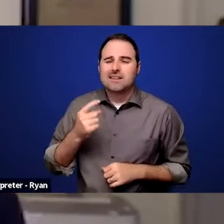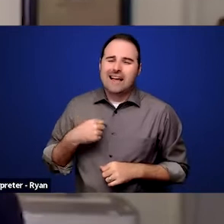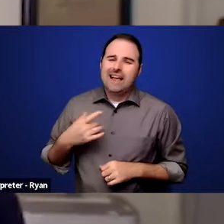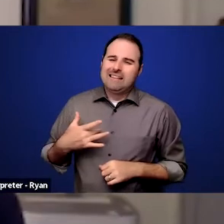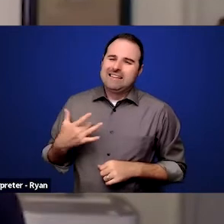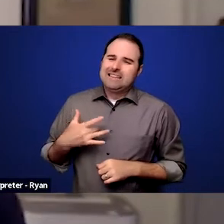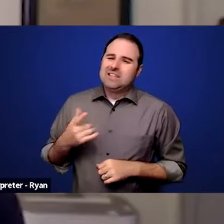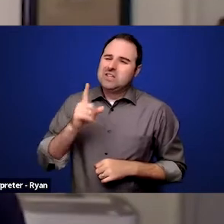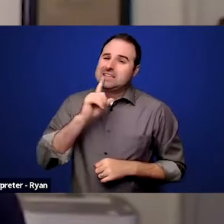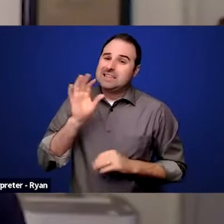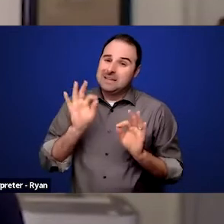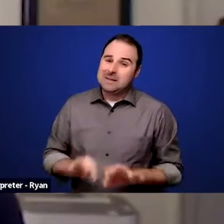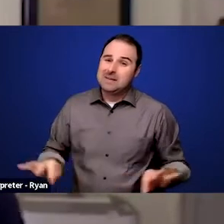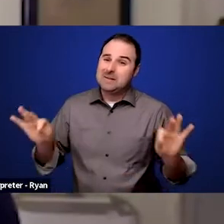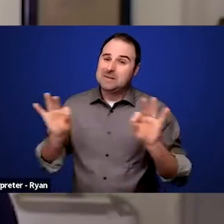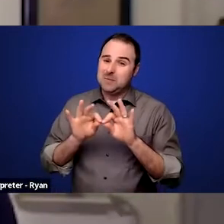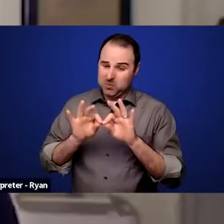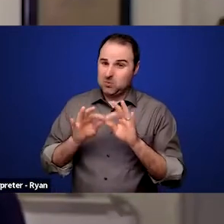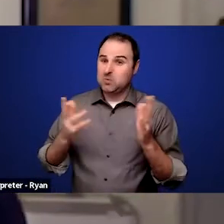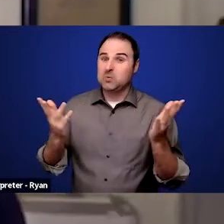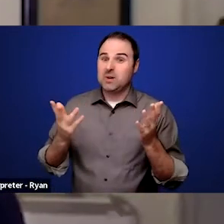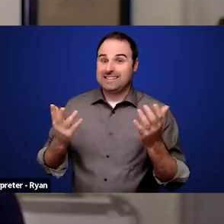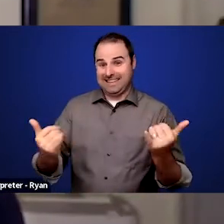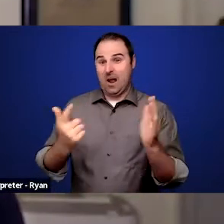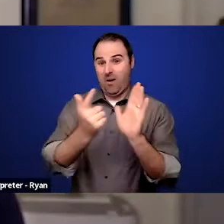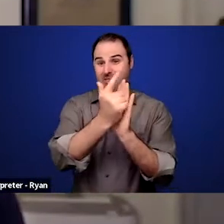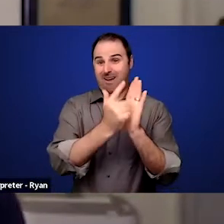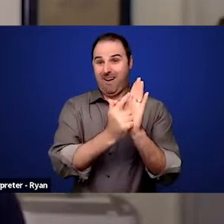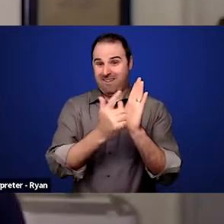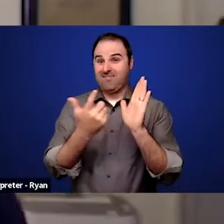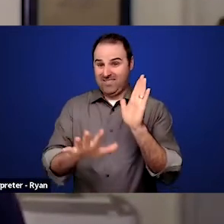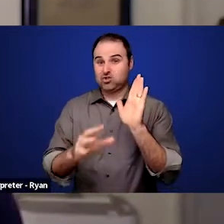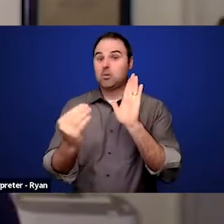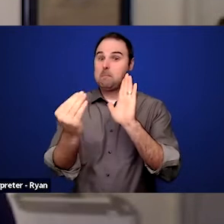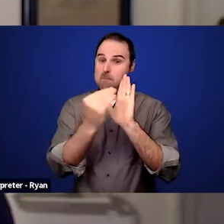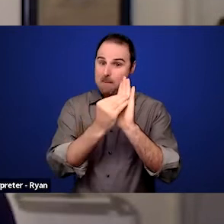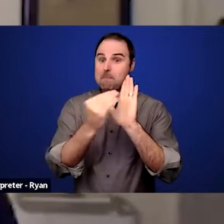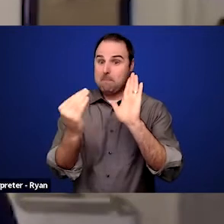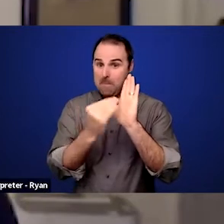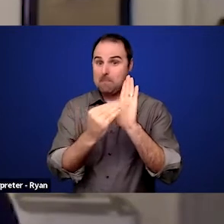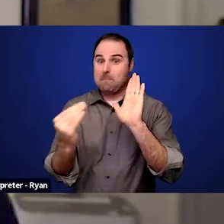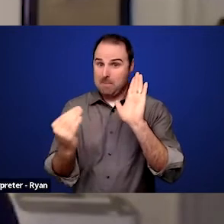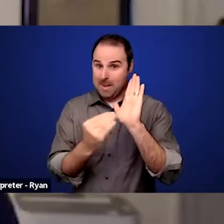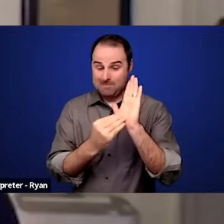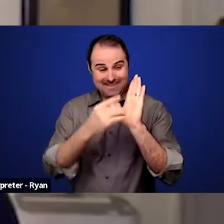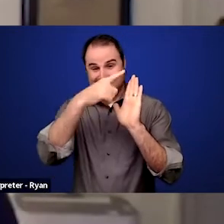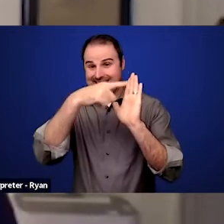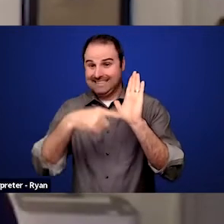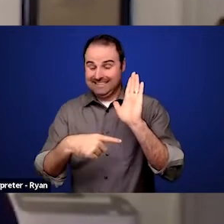that we now have on the books are intended to make sure that people are not pigeonholed.